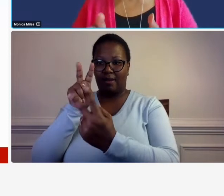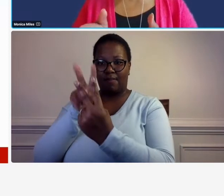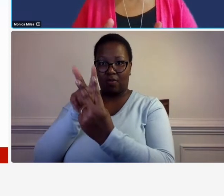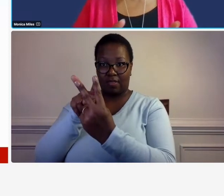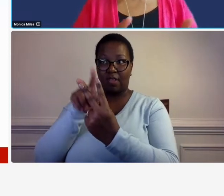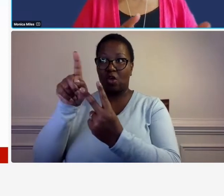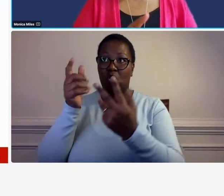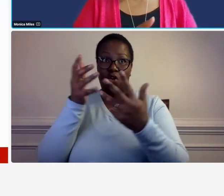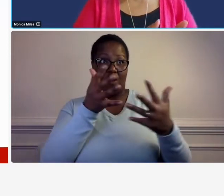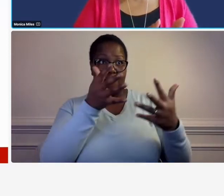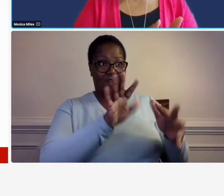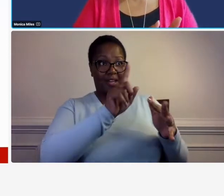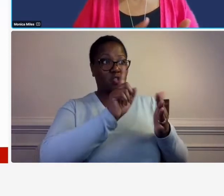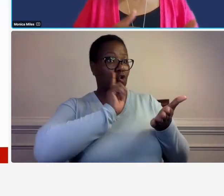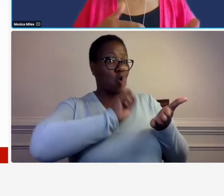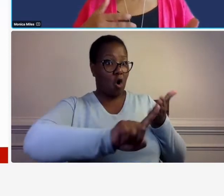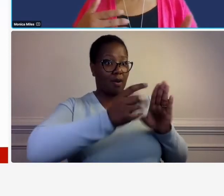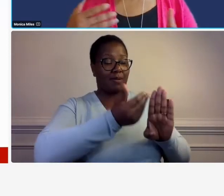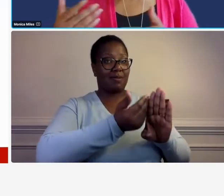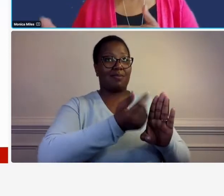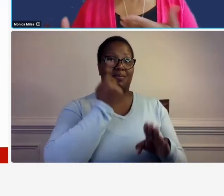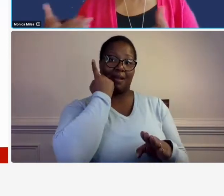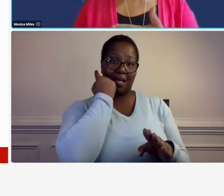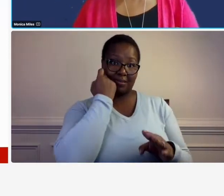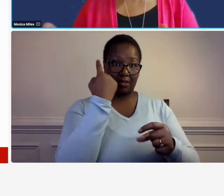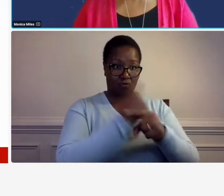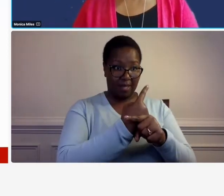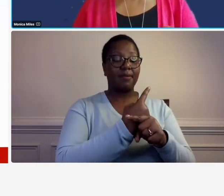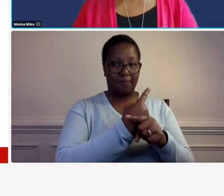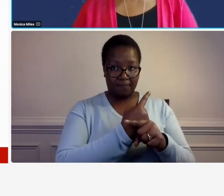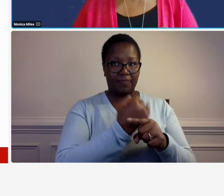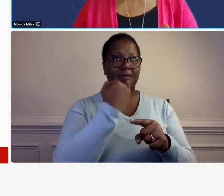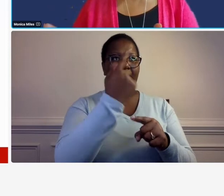you were audited in the prior year and maybe it's just taking a little longer for your auditor to do